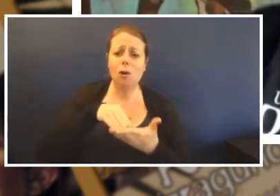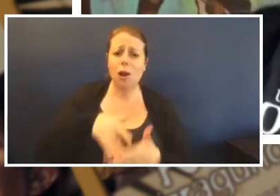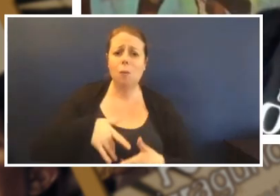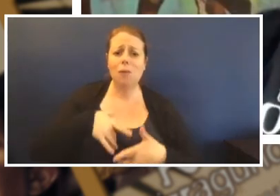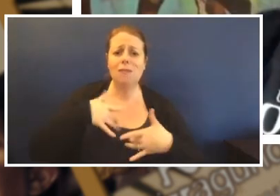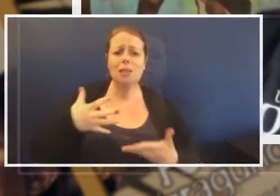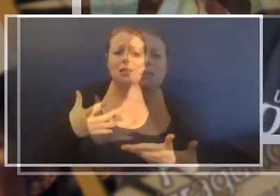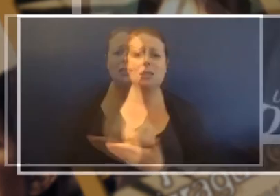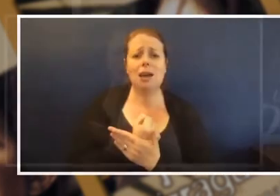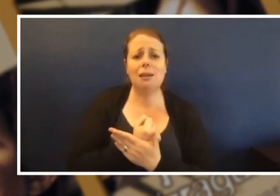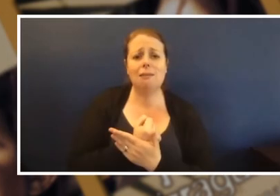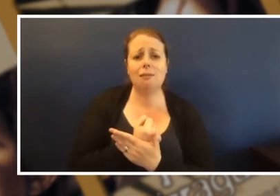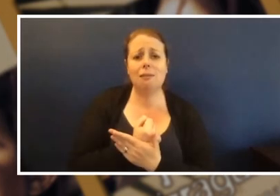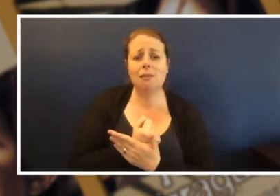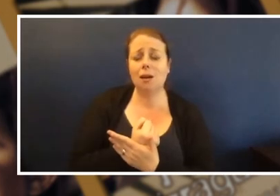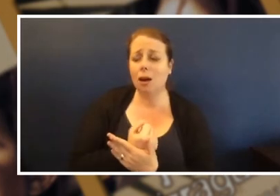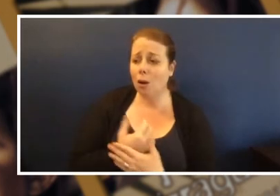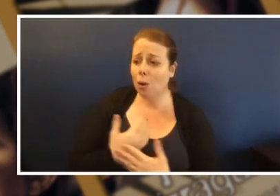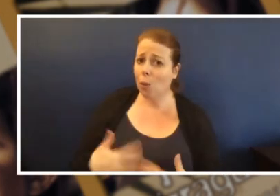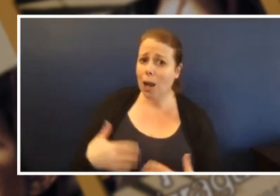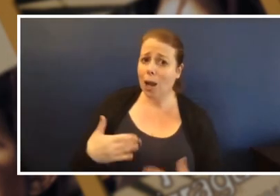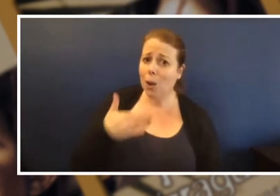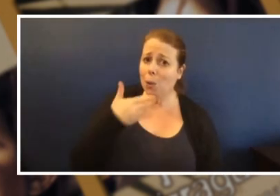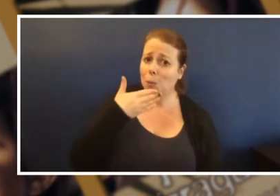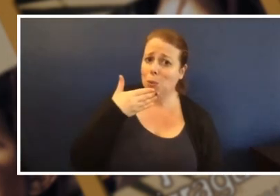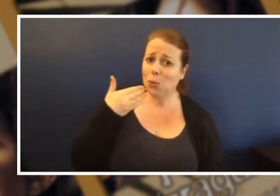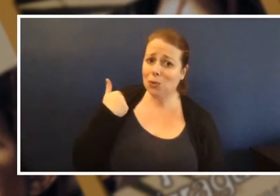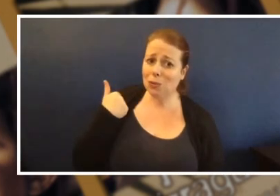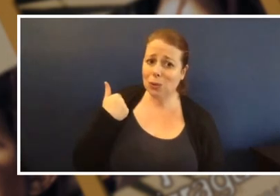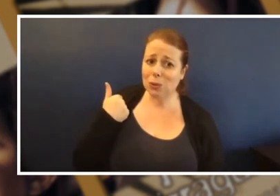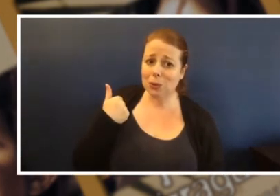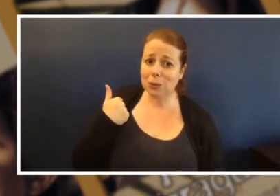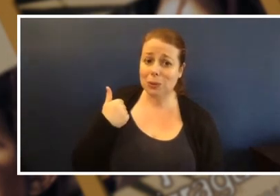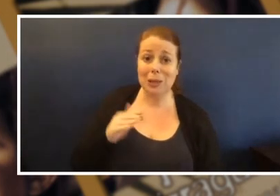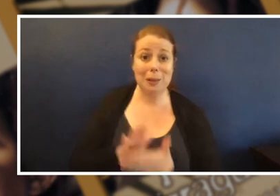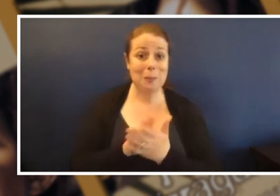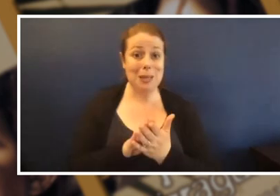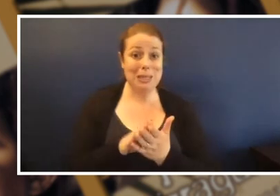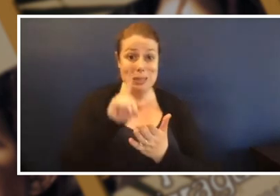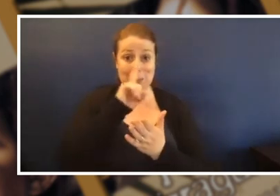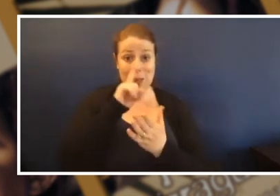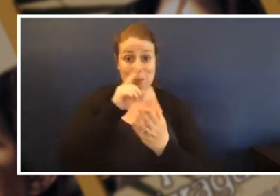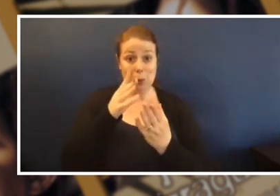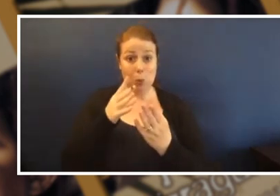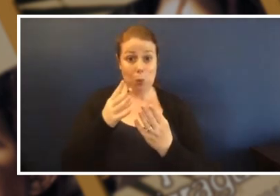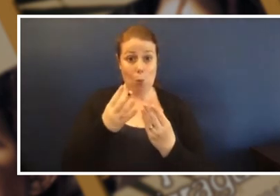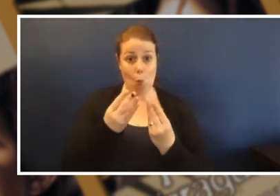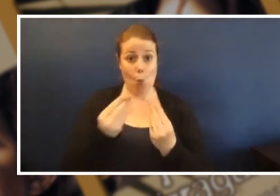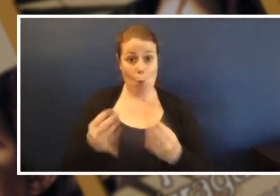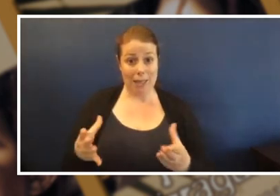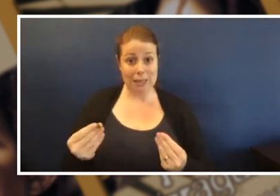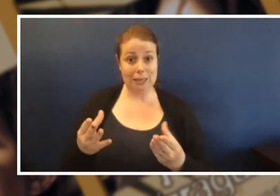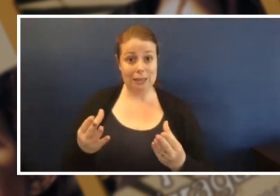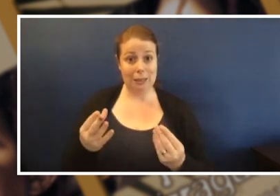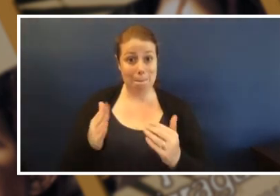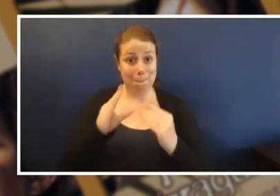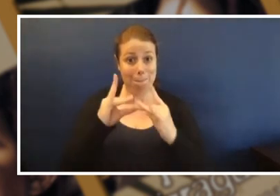Tess: That's beautiful. Boori: So one stop wetting the bed and one could go to sleep well. Tess: When I was reading this